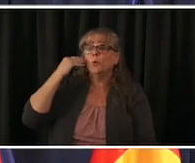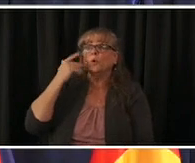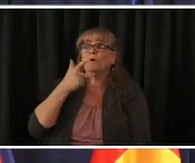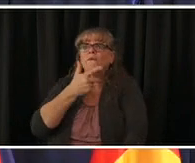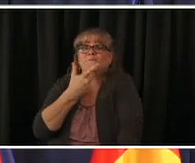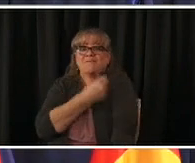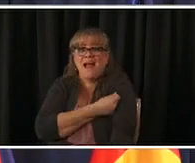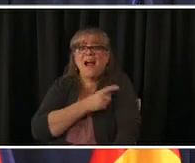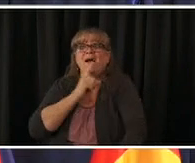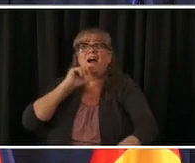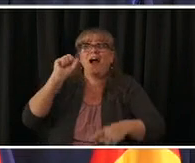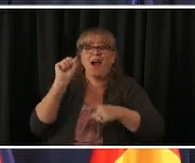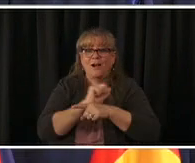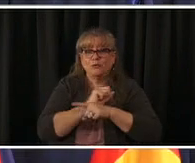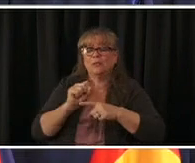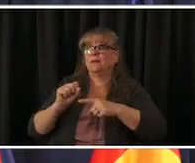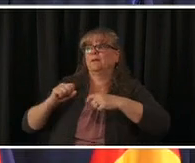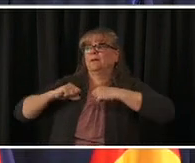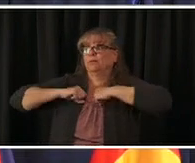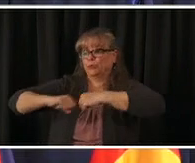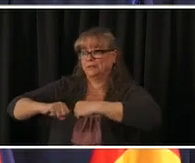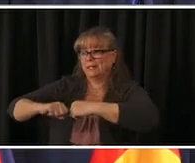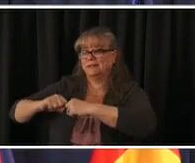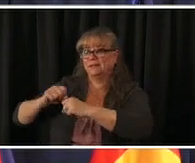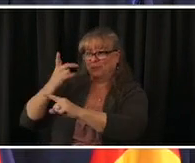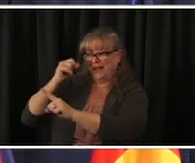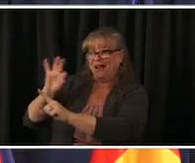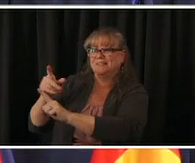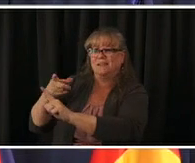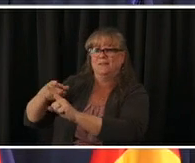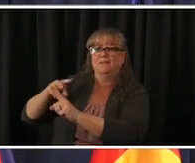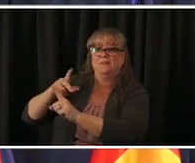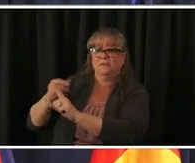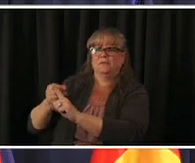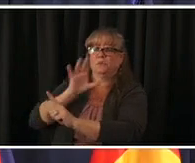need to be patient in these final few weeks we need to wear masks which also work against the